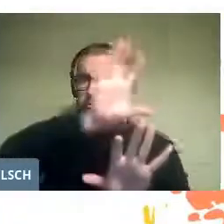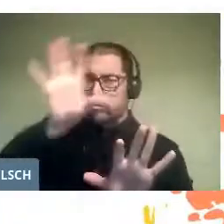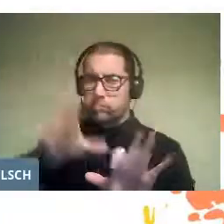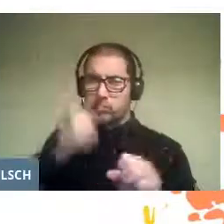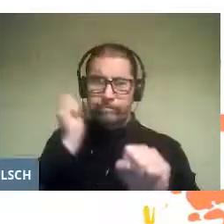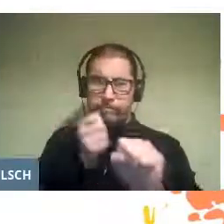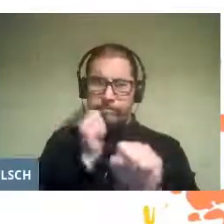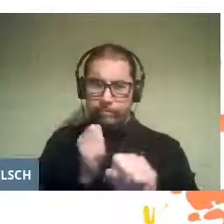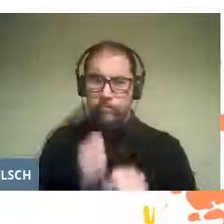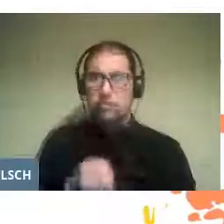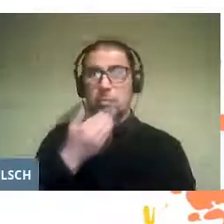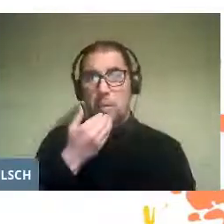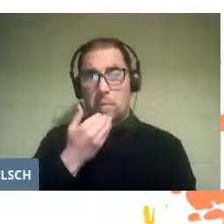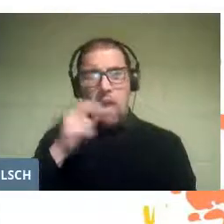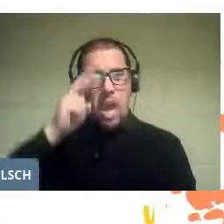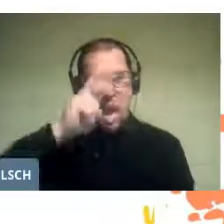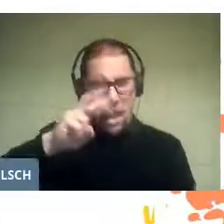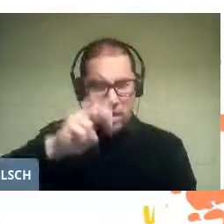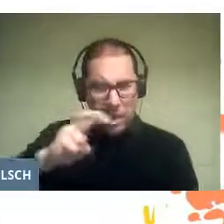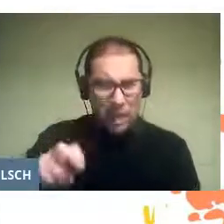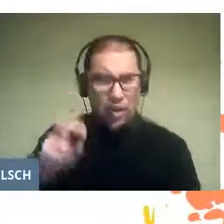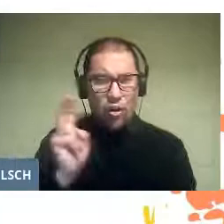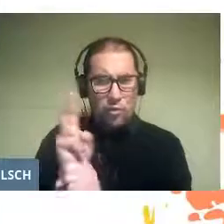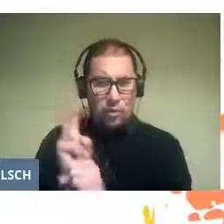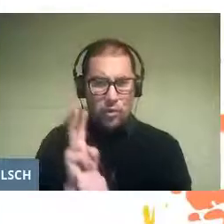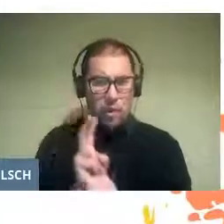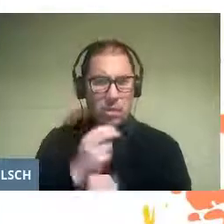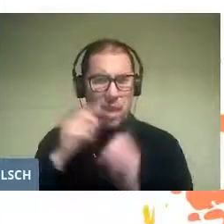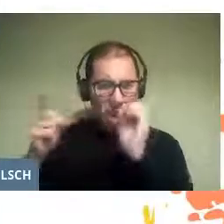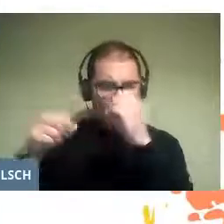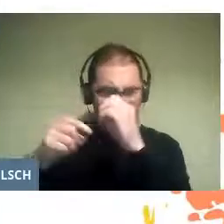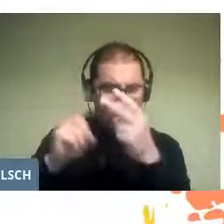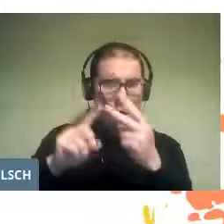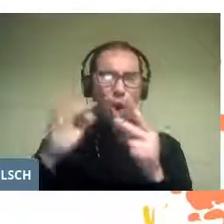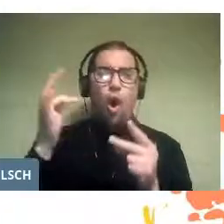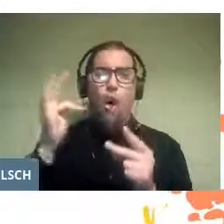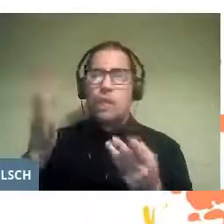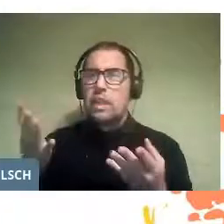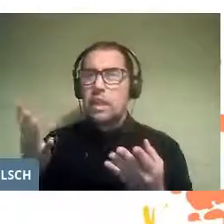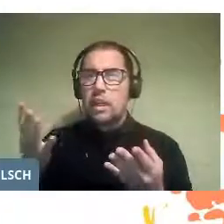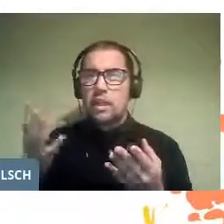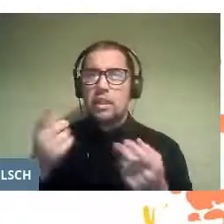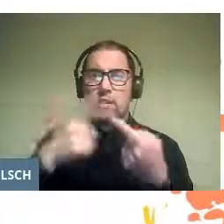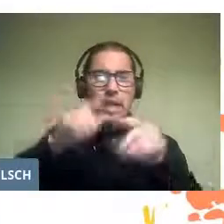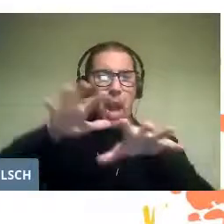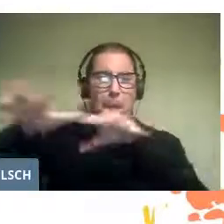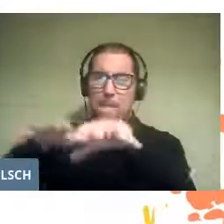and will analyze with their physics or biology teachers the materials that they are using,